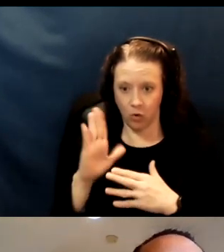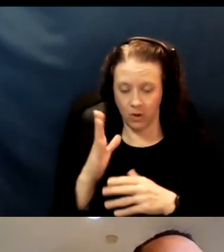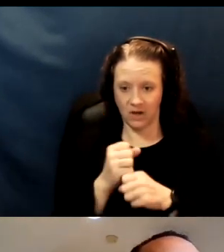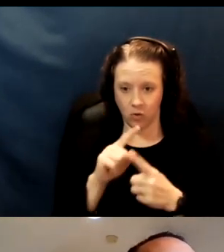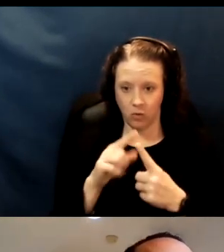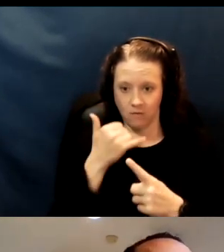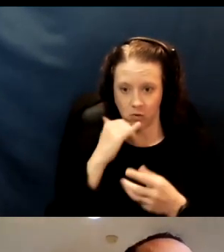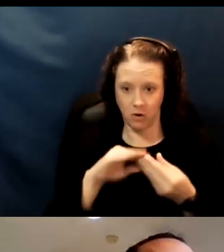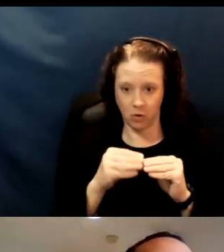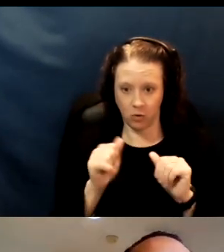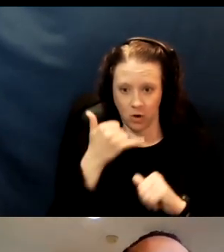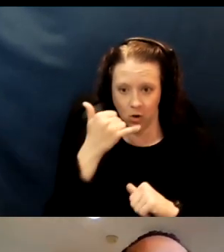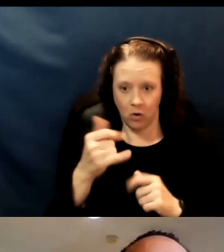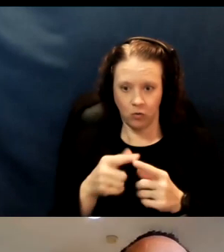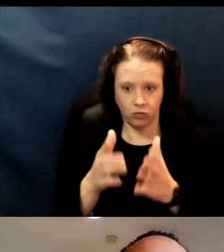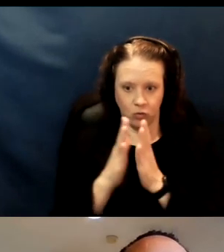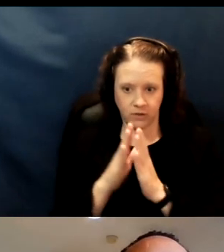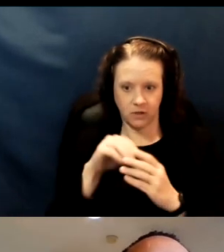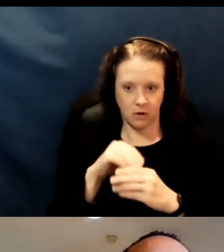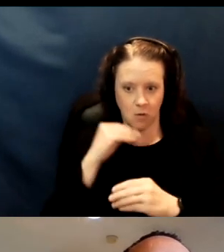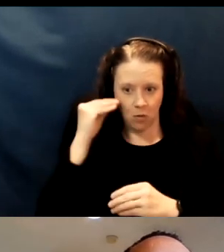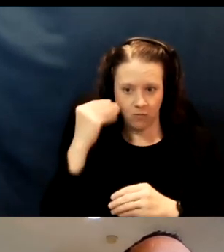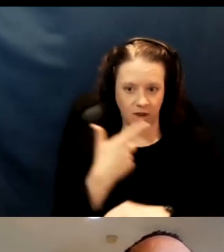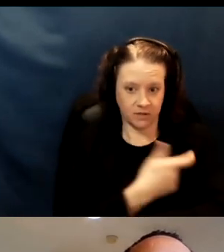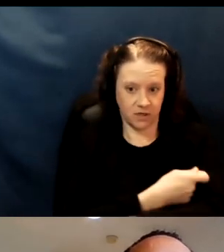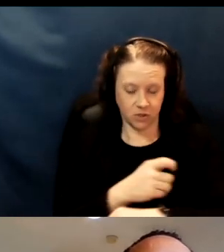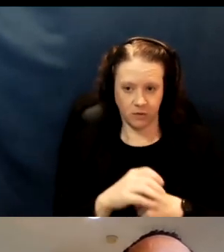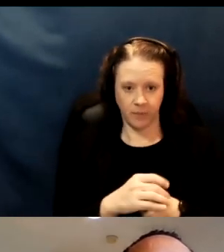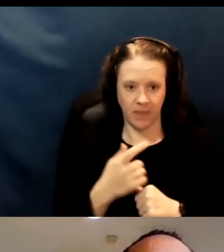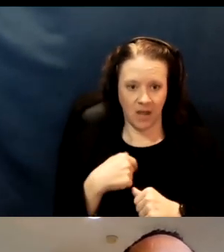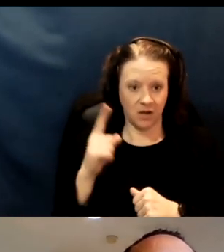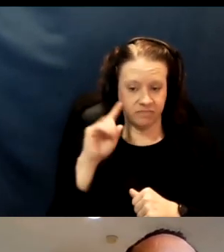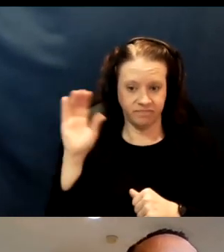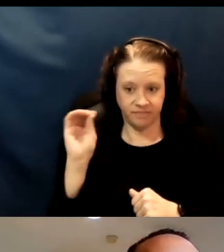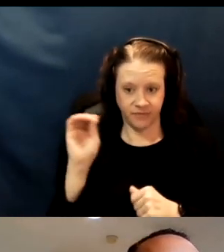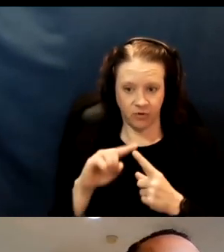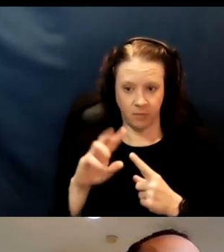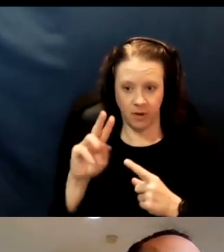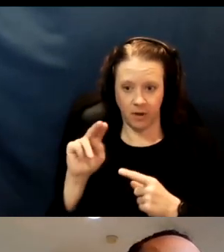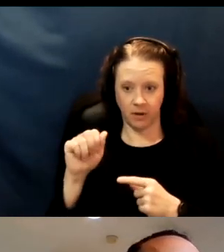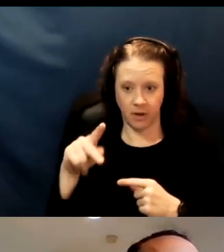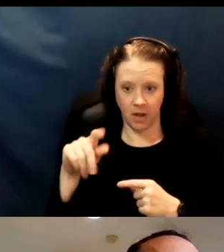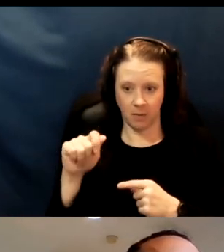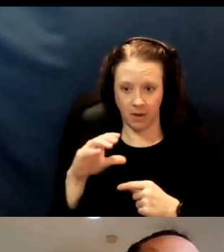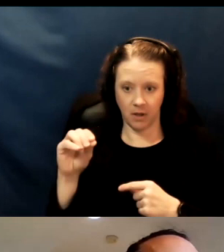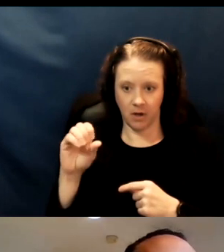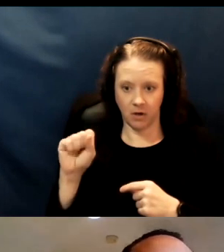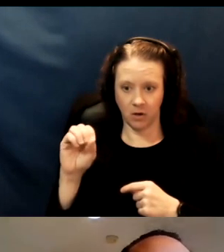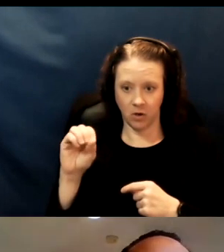that you can call to request an in-home vaccination. I didn't hear from Napa or Solano counties. And I went to their websites